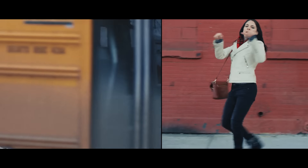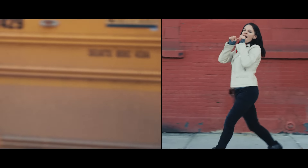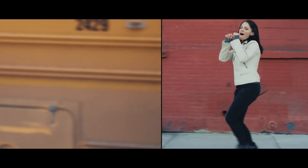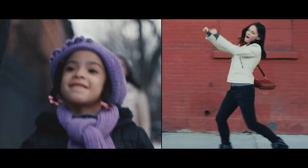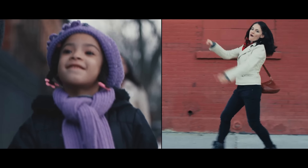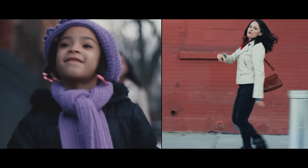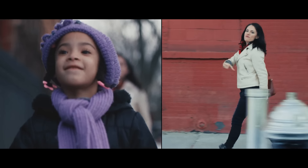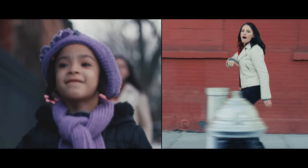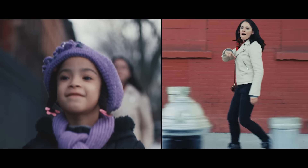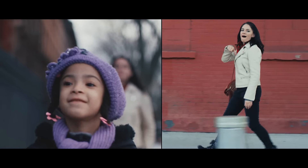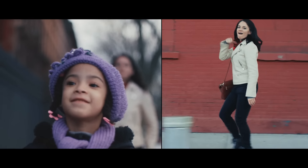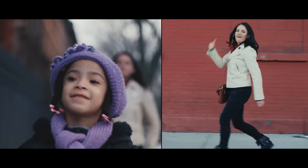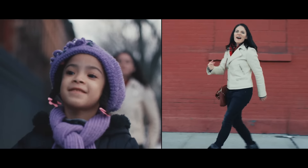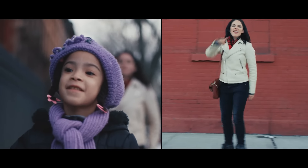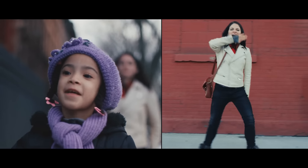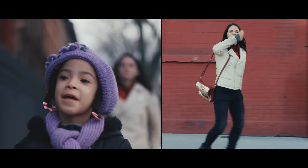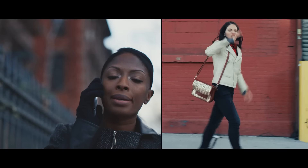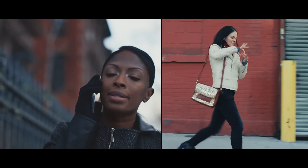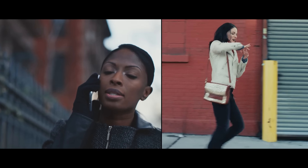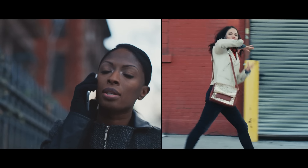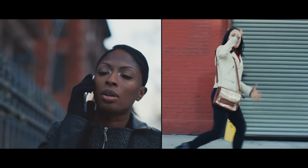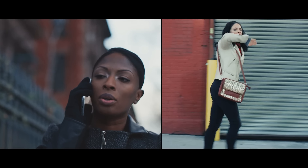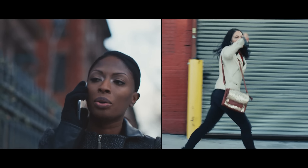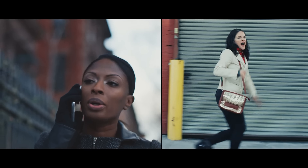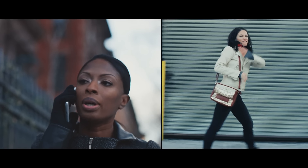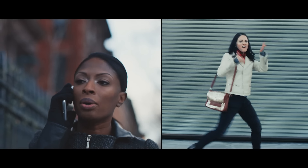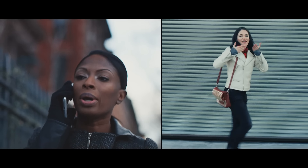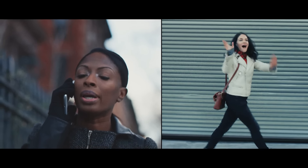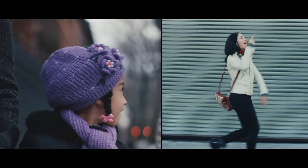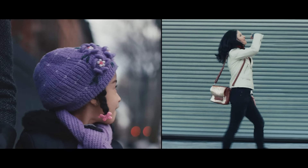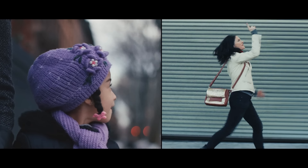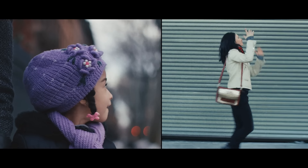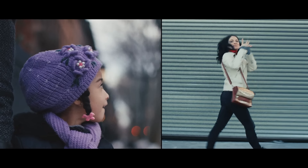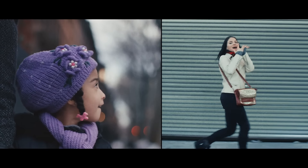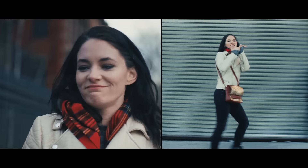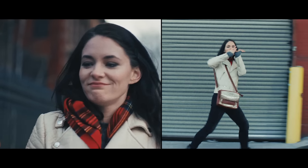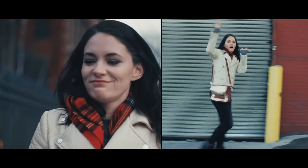GIVING UP MY PRIDE I AIN'T NEVER LETTING GO I AIN'T NEVER EVER, I AIN'T NEVER EVER GONNA SELL MY SOUL